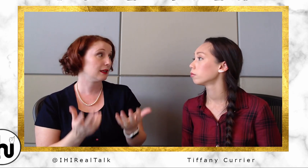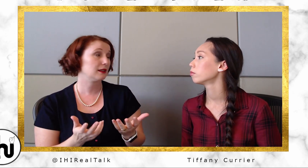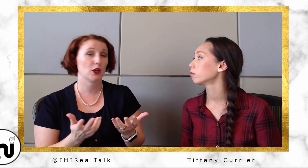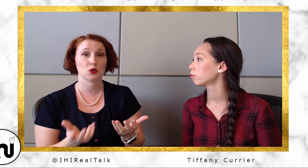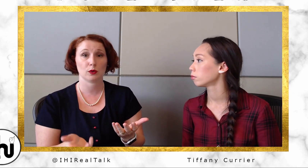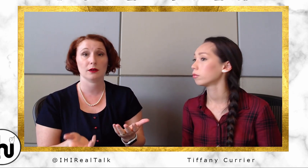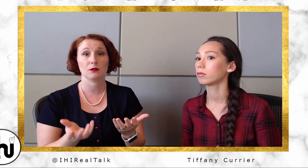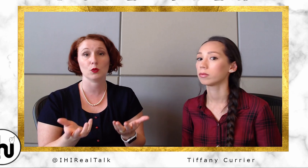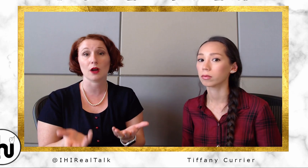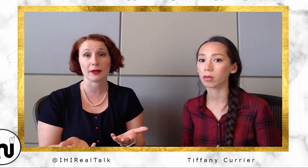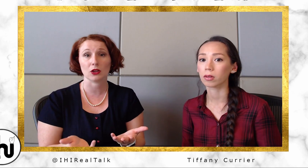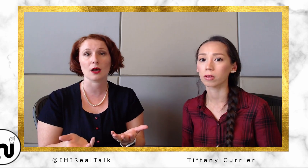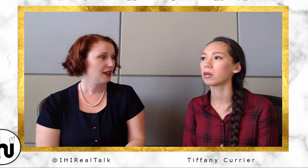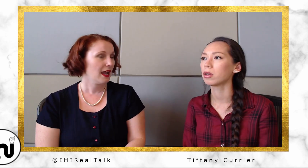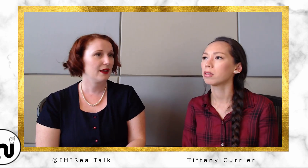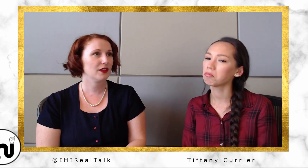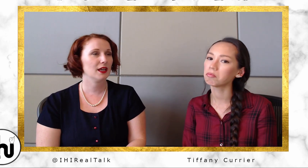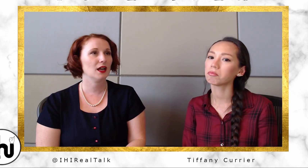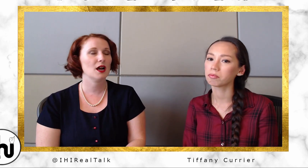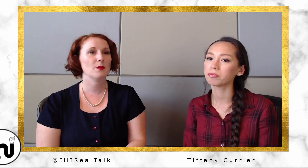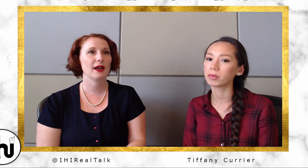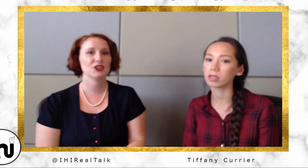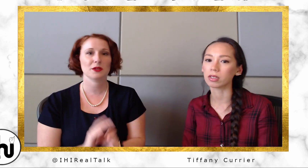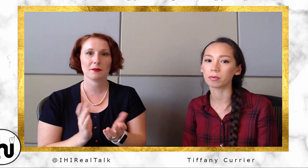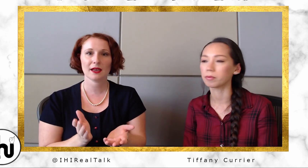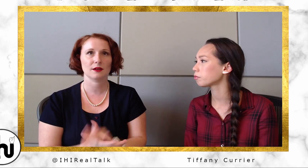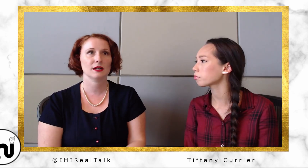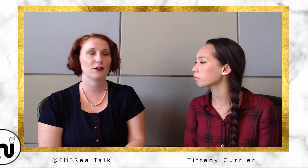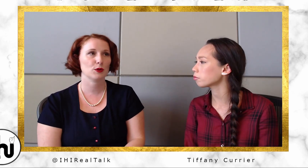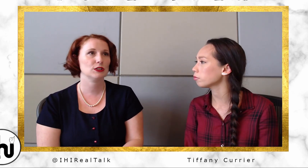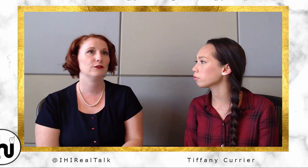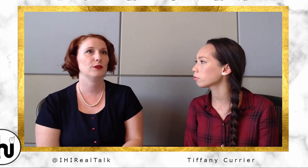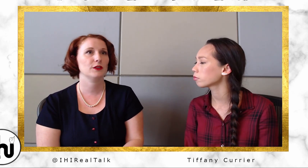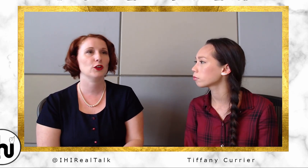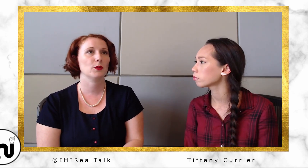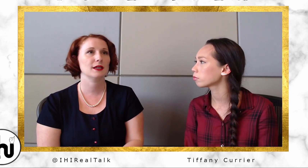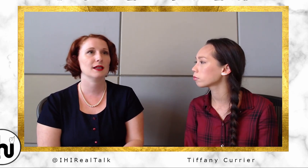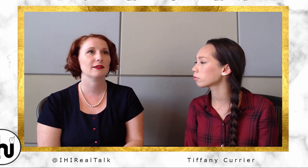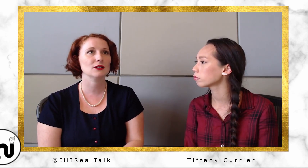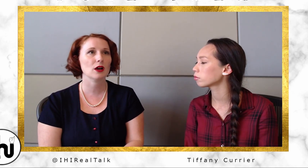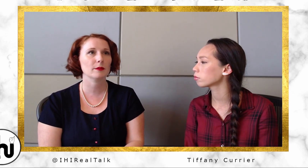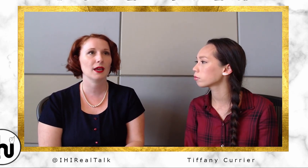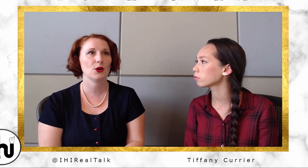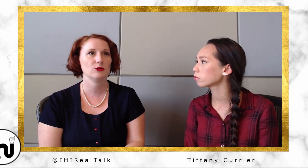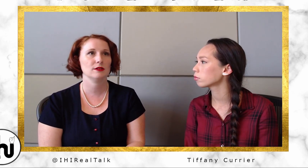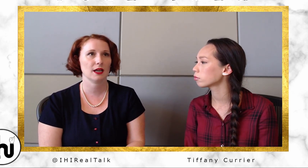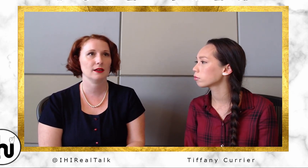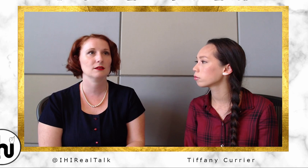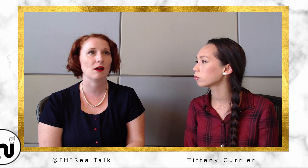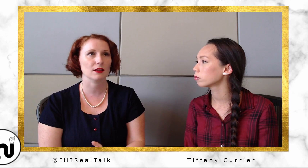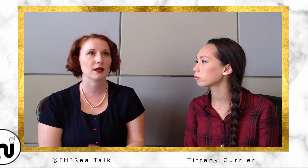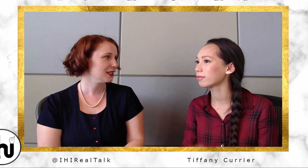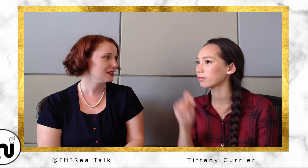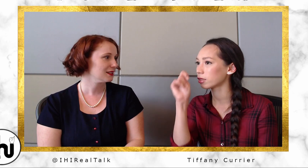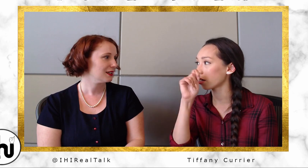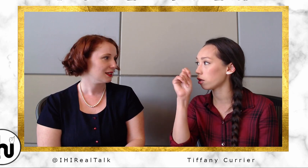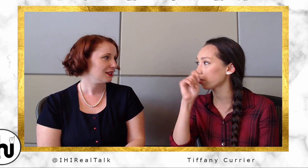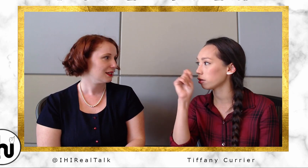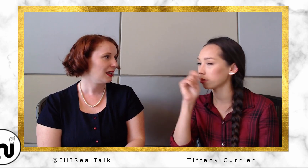language would not be lost. And then I actually met a Deaf person from The Philippines, and they taught me how to sign Tagalog.